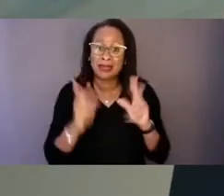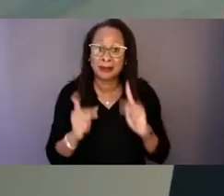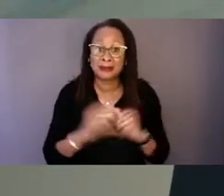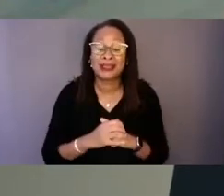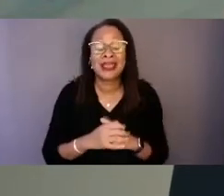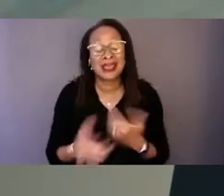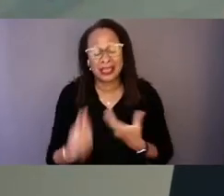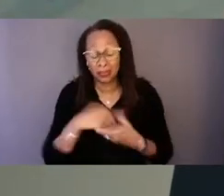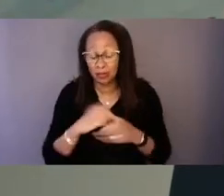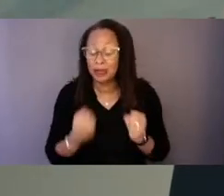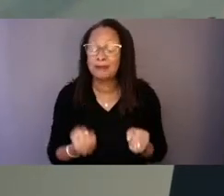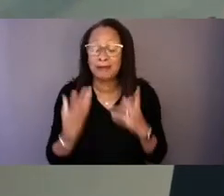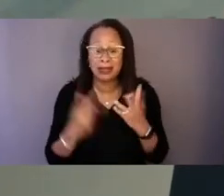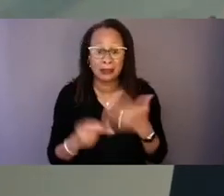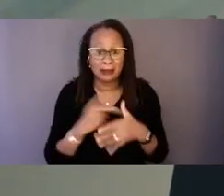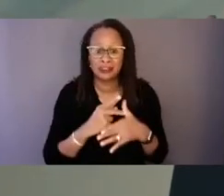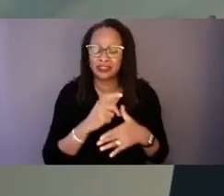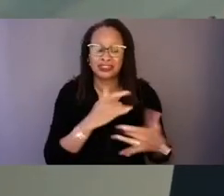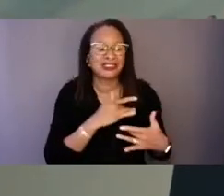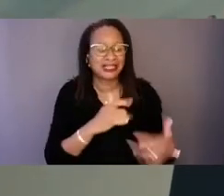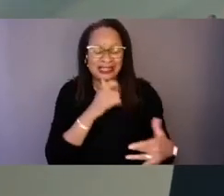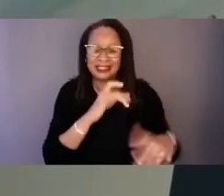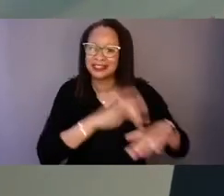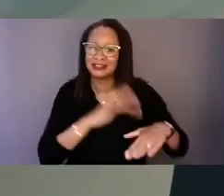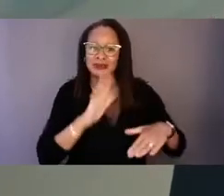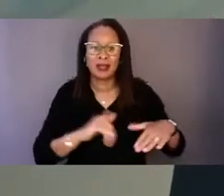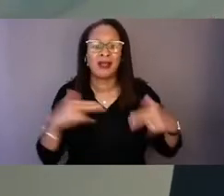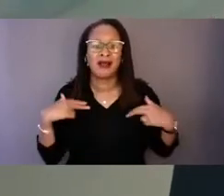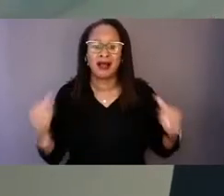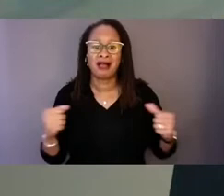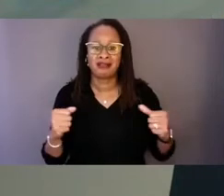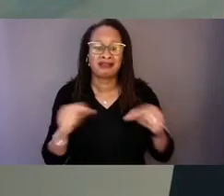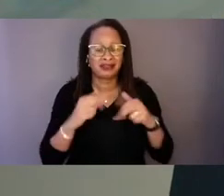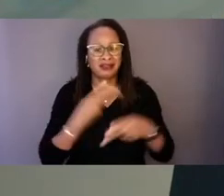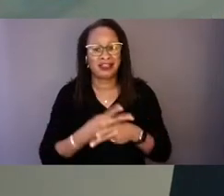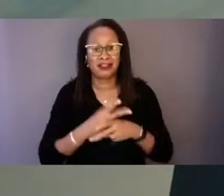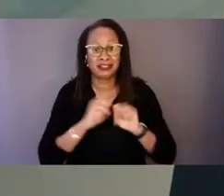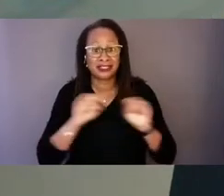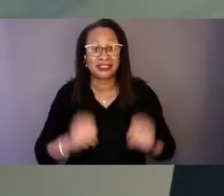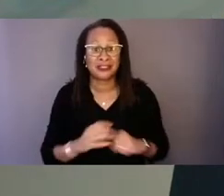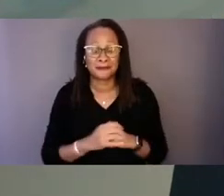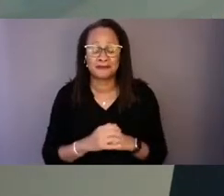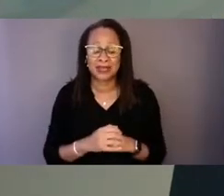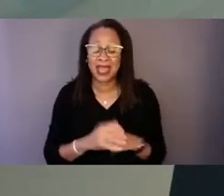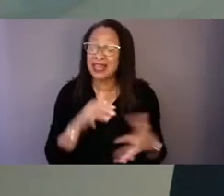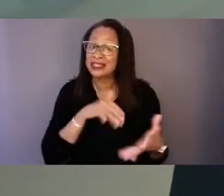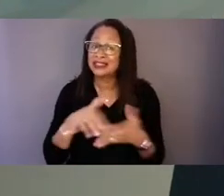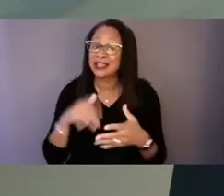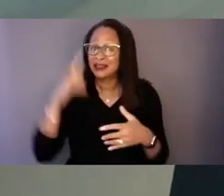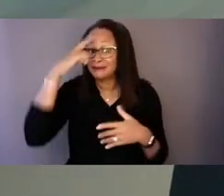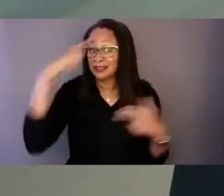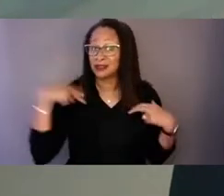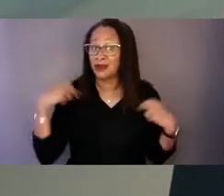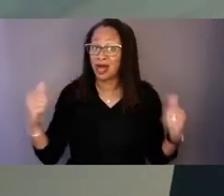by our health care system. The study of mental health equity is a priority here at Satcher Health Leadership Institute,